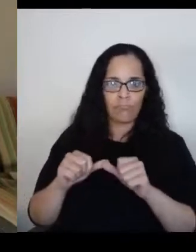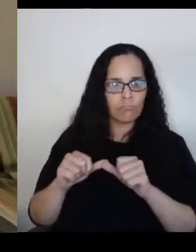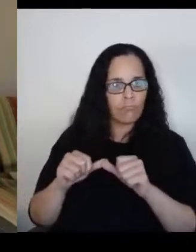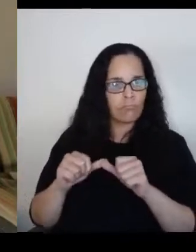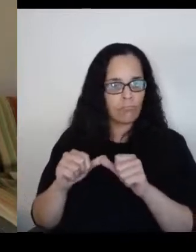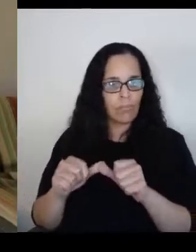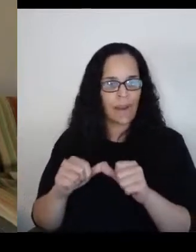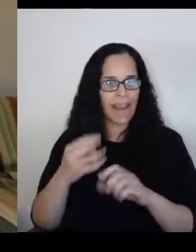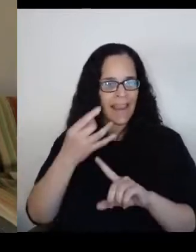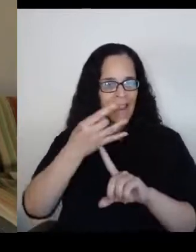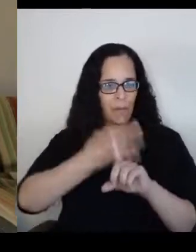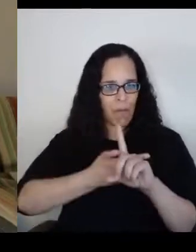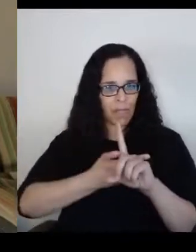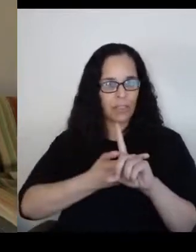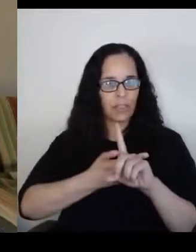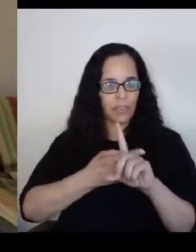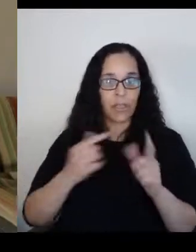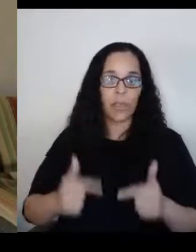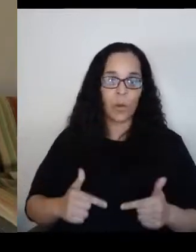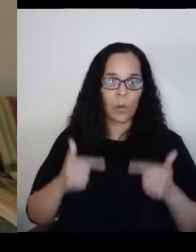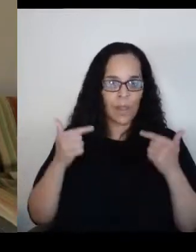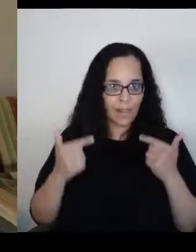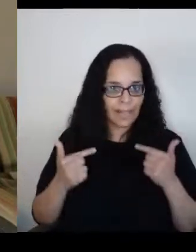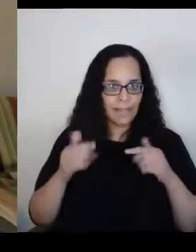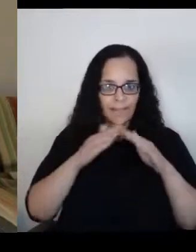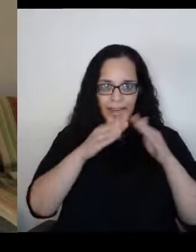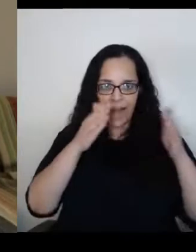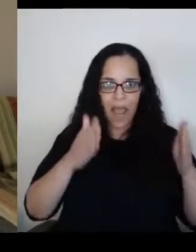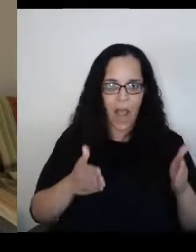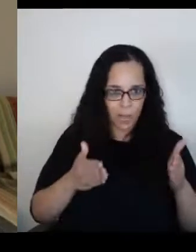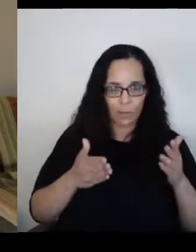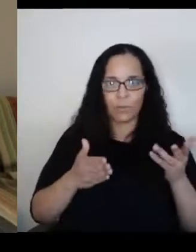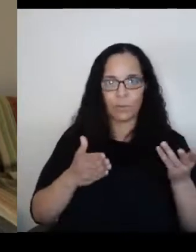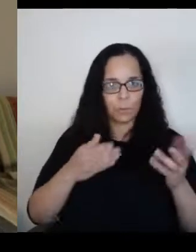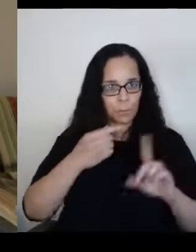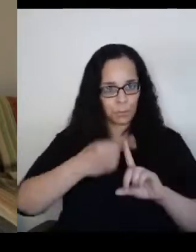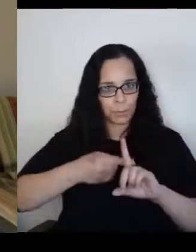We lived in a boarding house run by a Quaker family